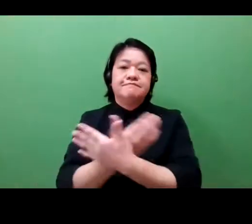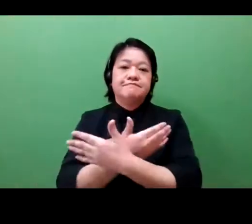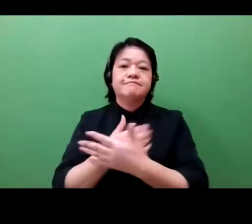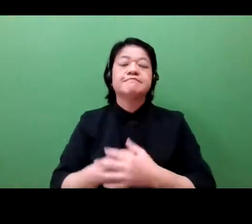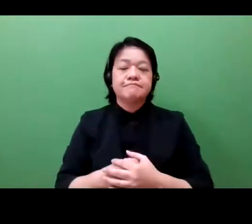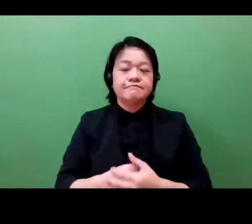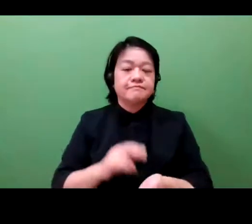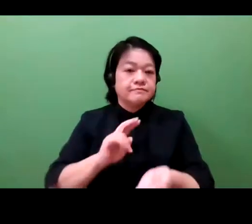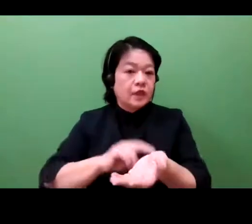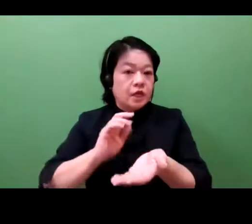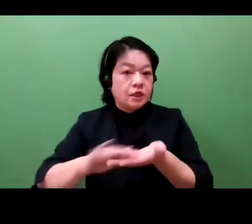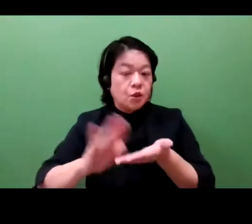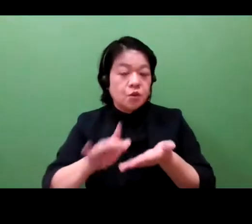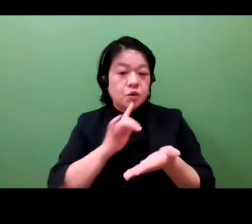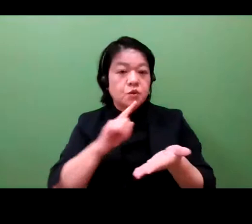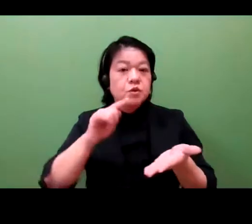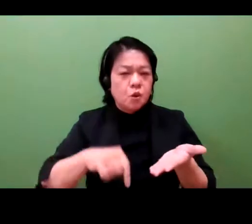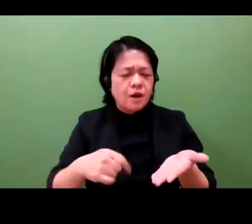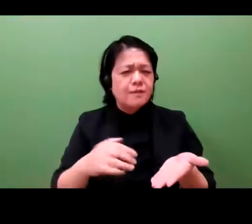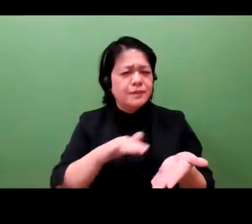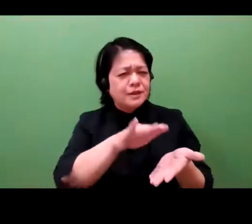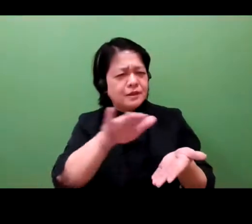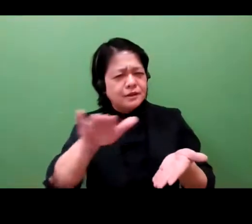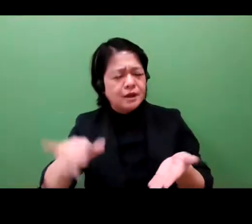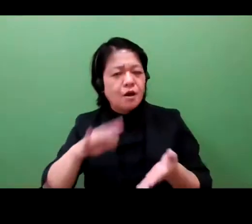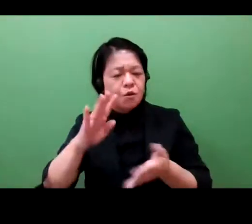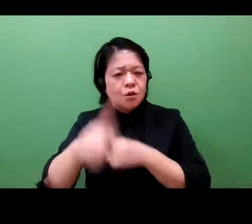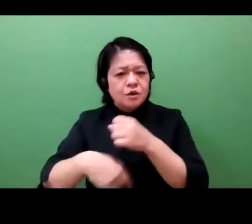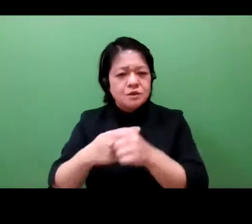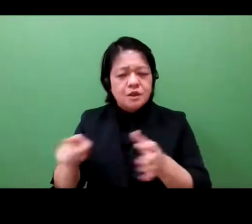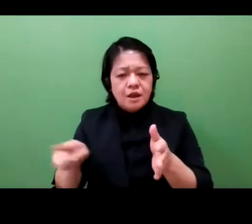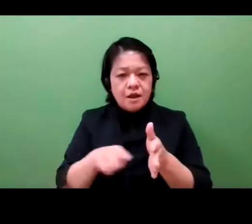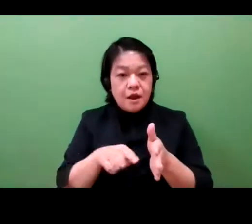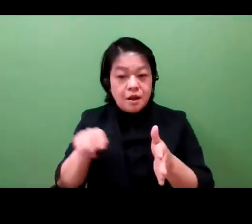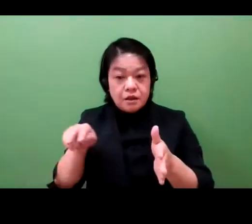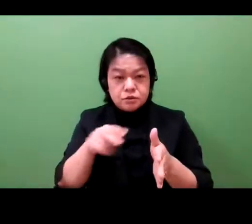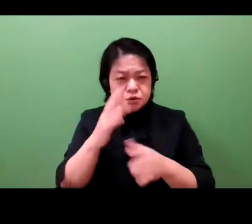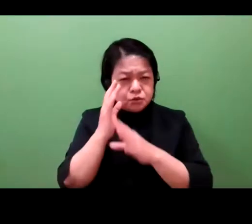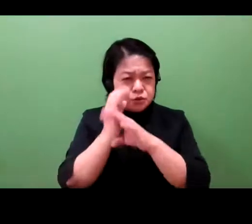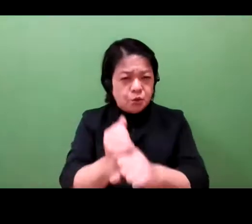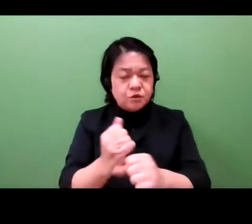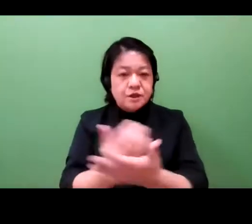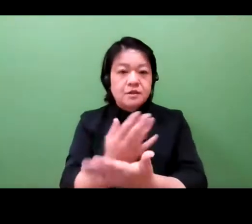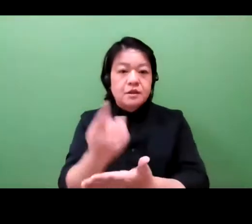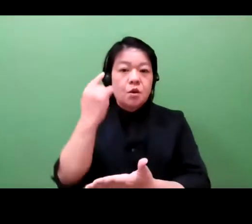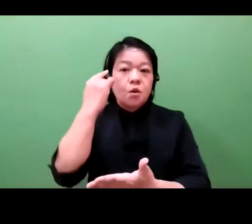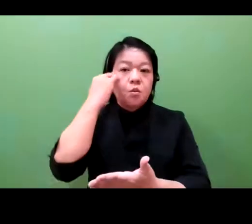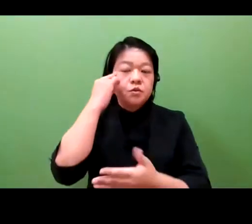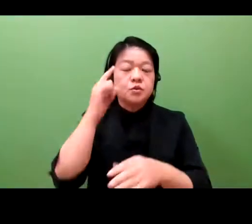The protection provided by patents, trademarks, and copyrights enabled companies to plow money